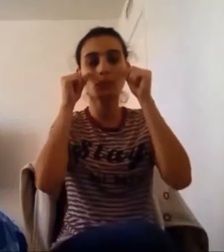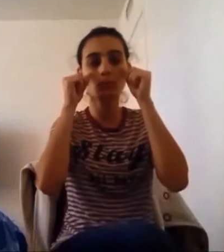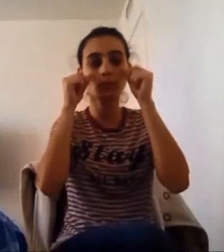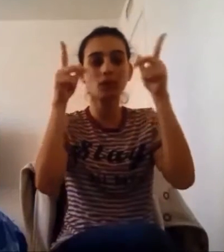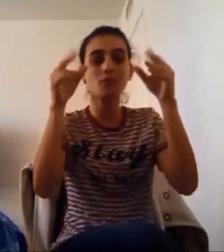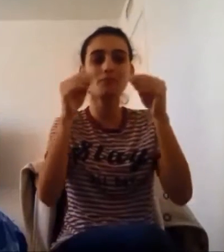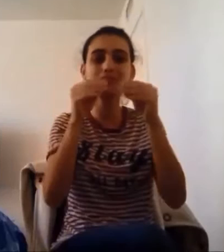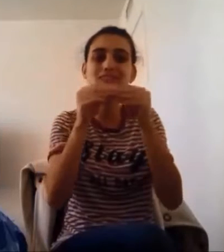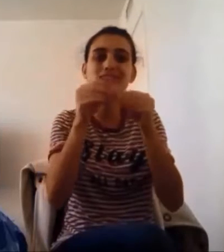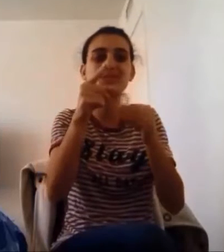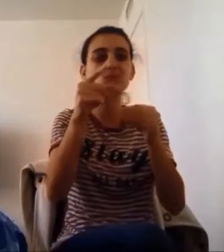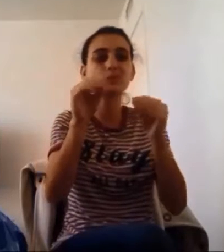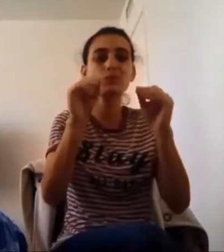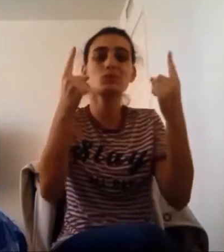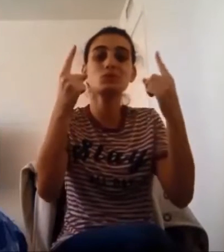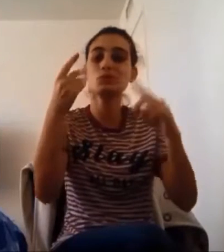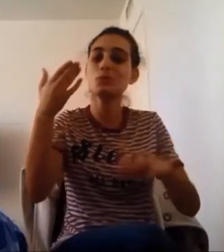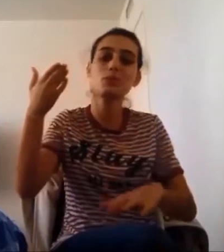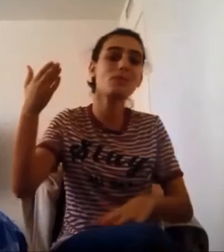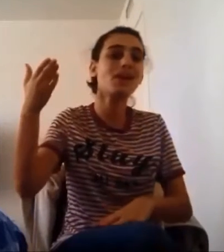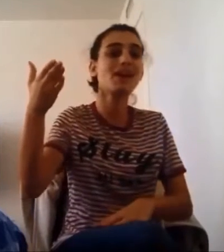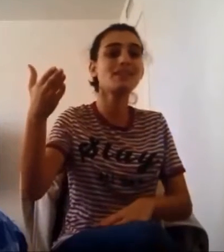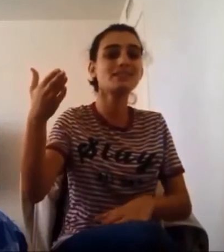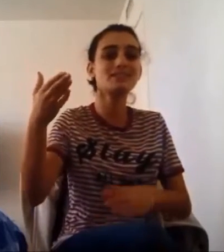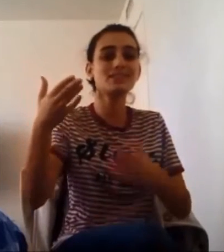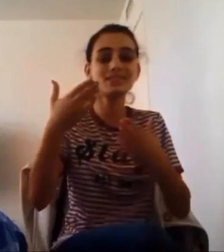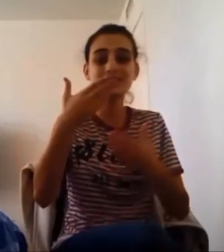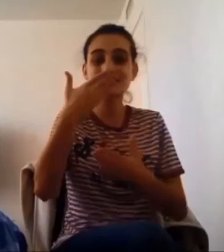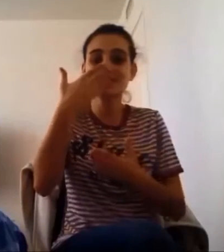Waking up to kiss you and nobody’s there